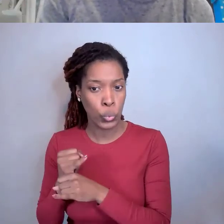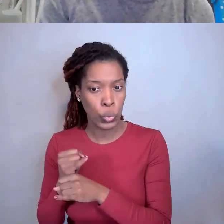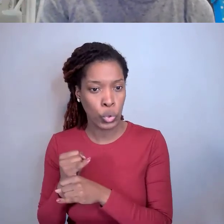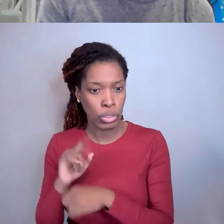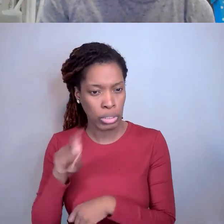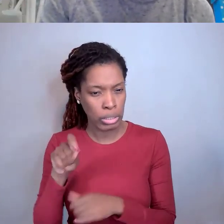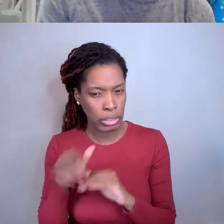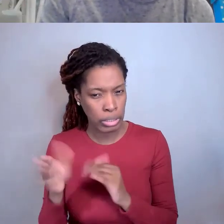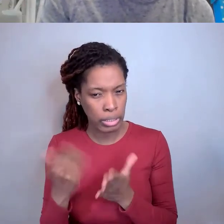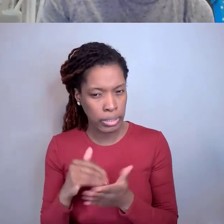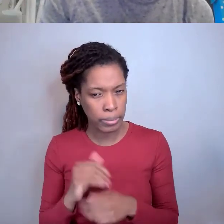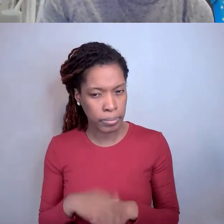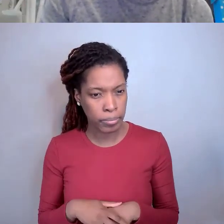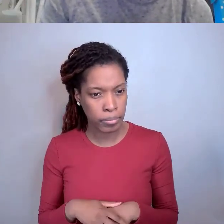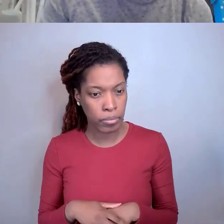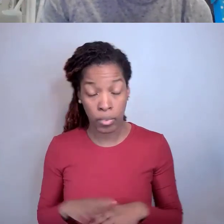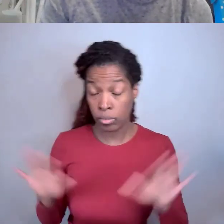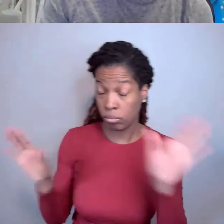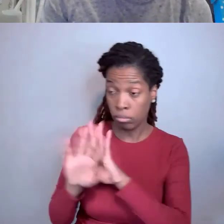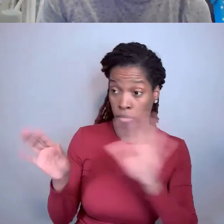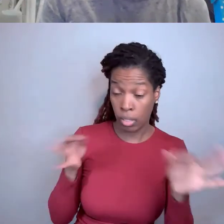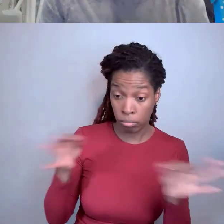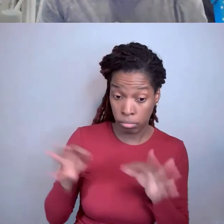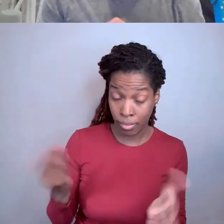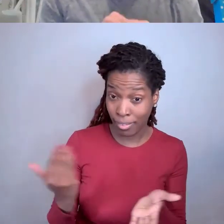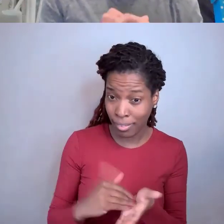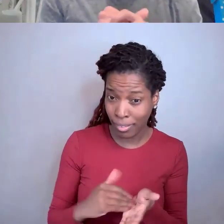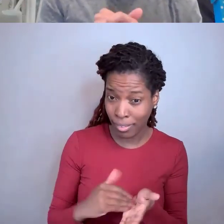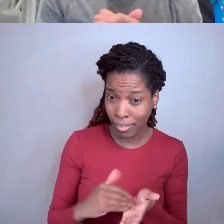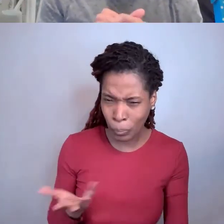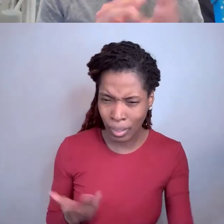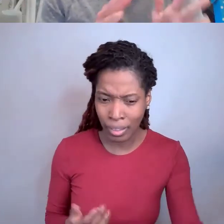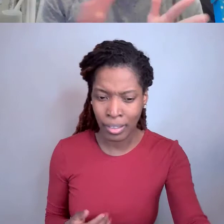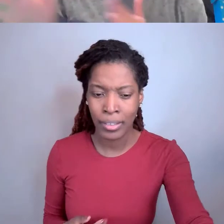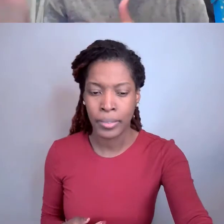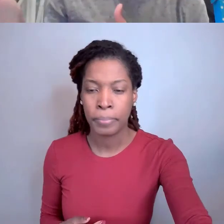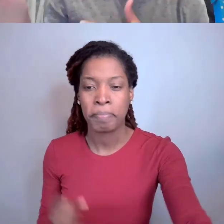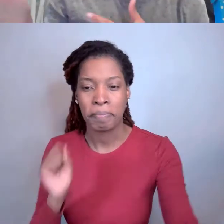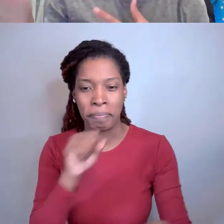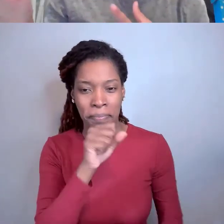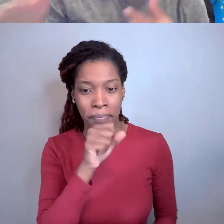Mary Fran Deutsch: Kris, can you run that by me one more time? Kristin Ta: Sure. So if a grant is being transferred,